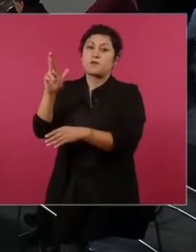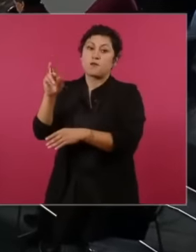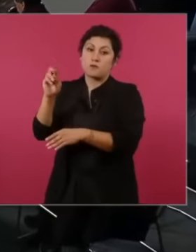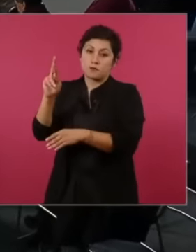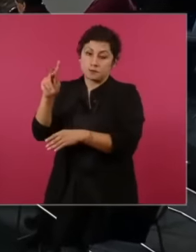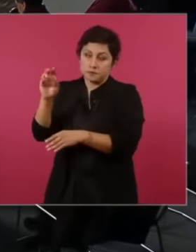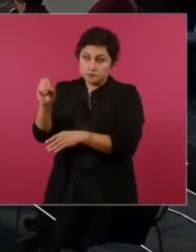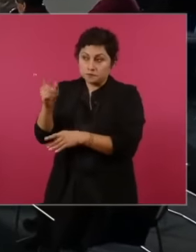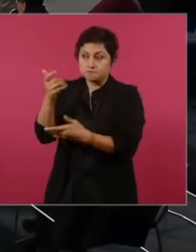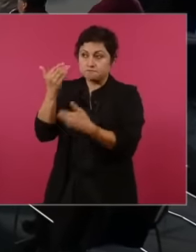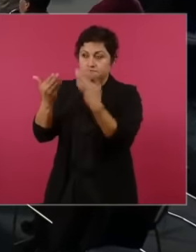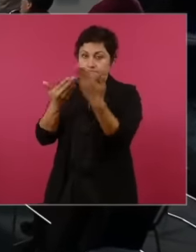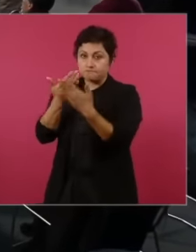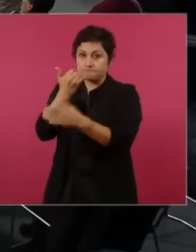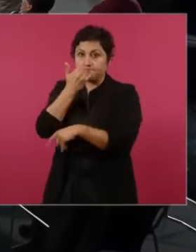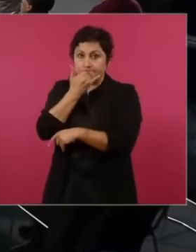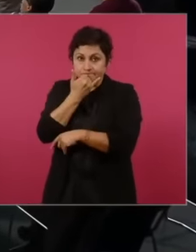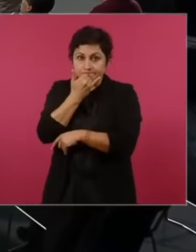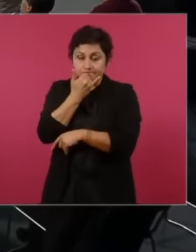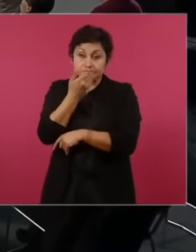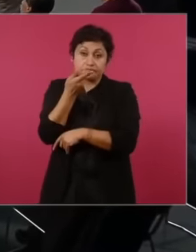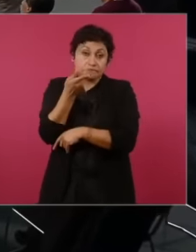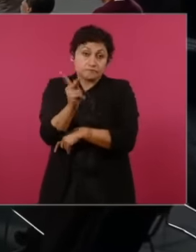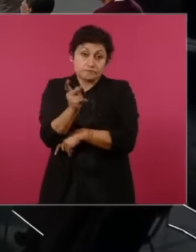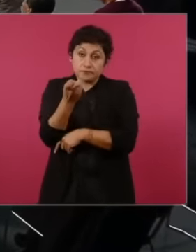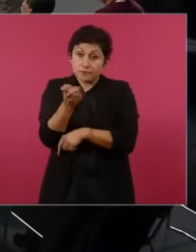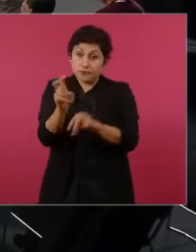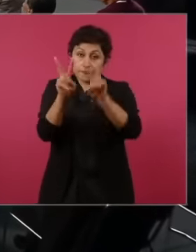This is